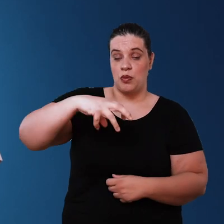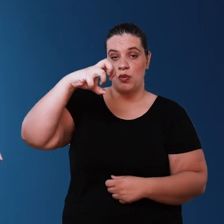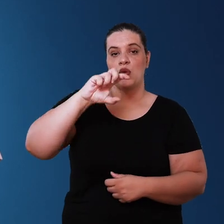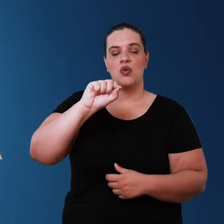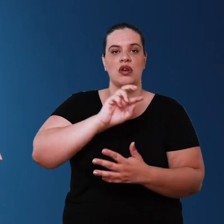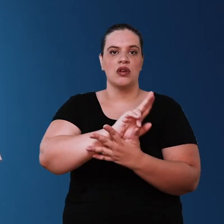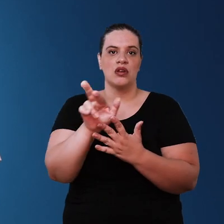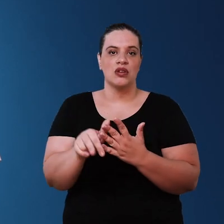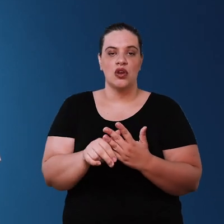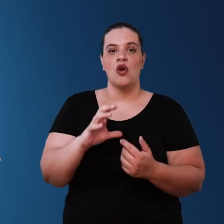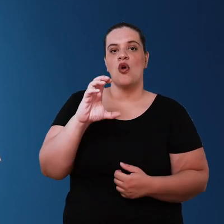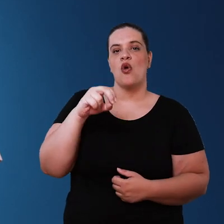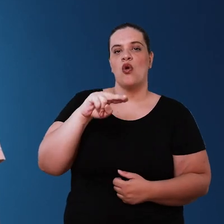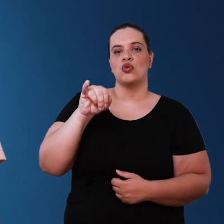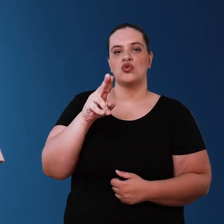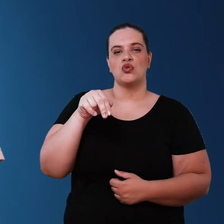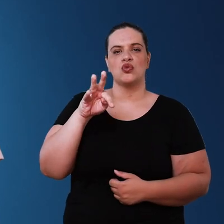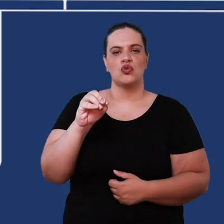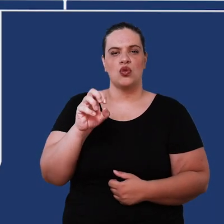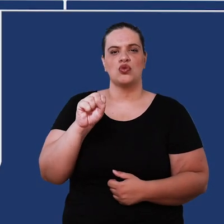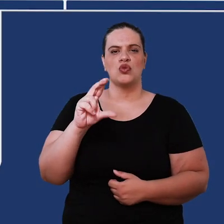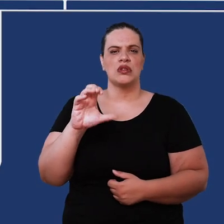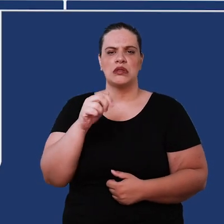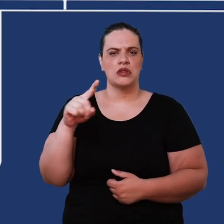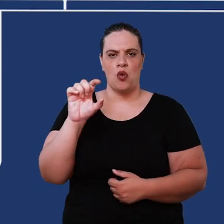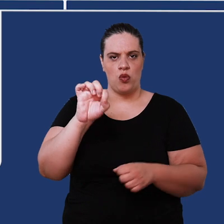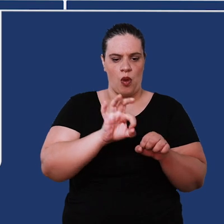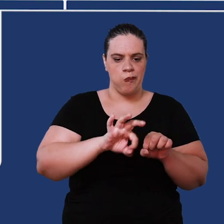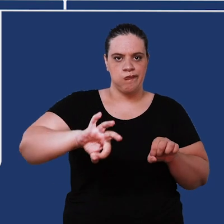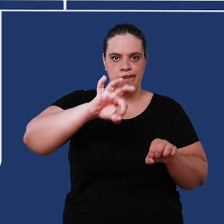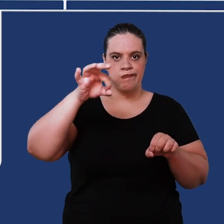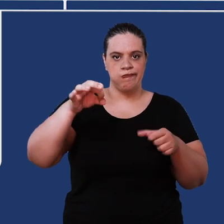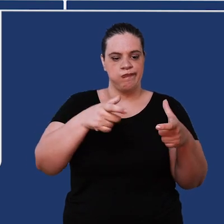floating suction set which is that it is a hose attached to a floating float